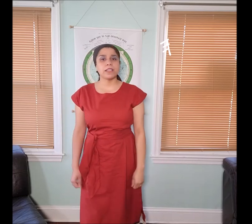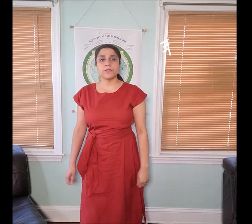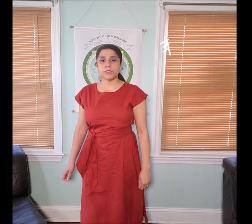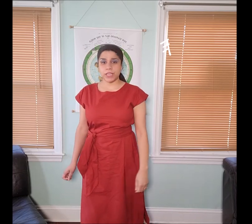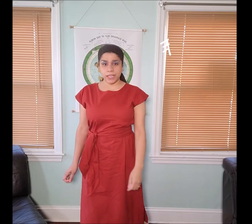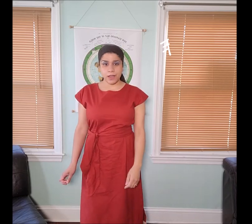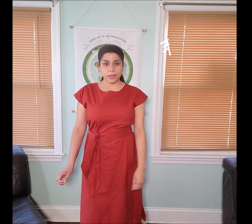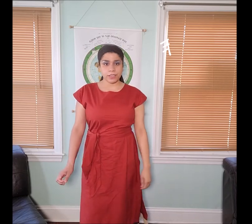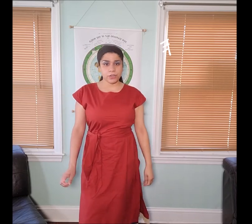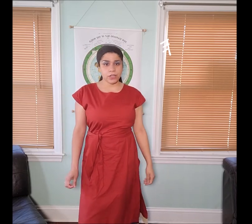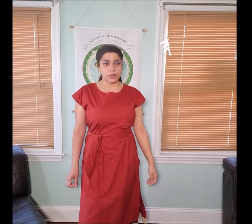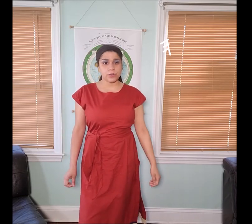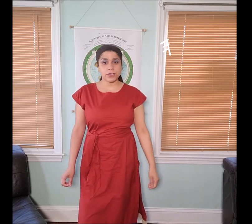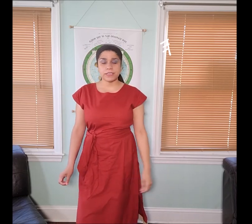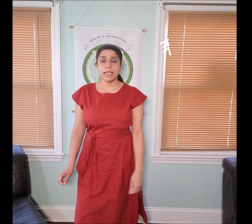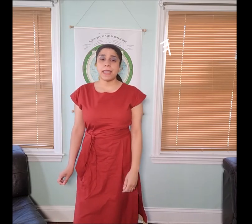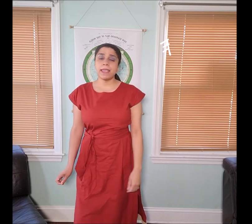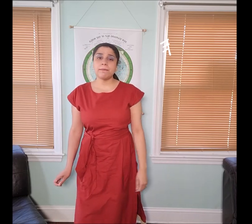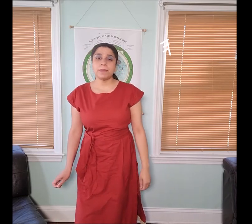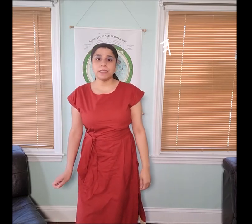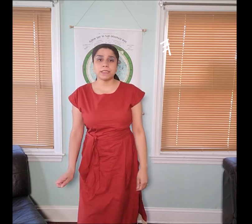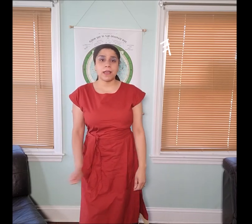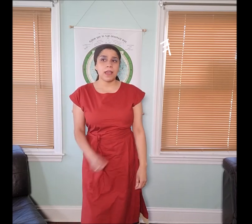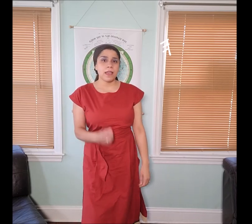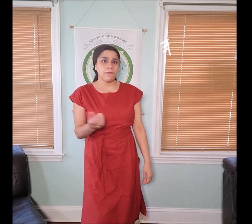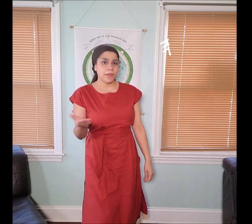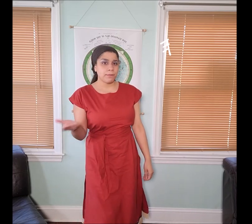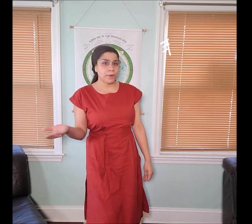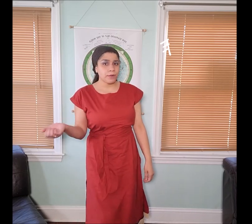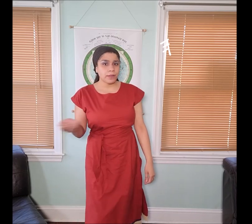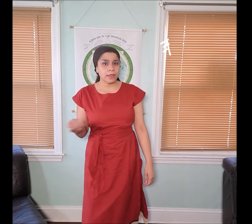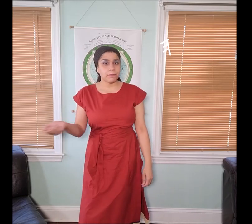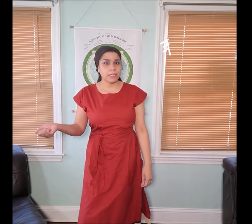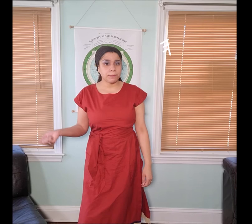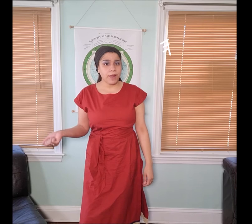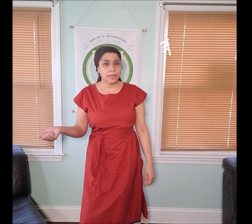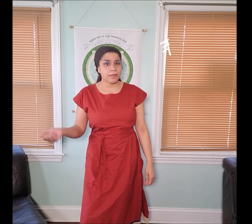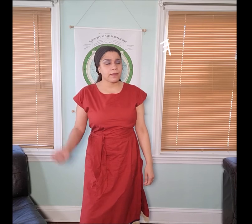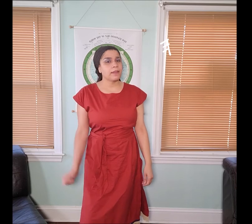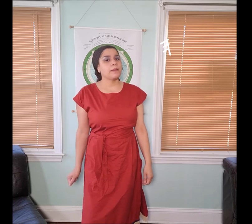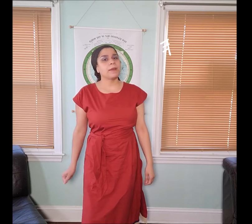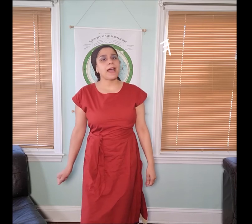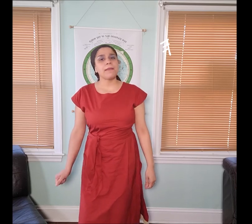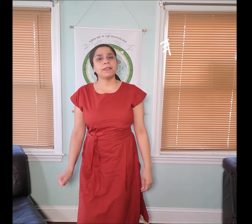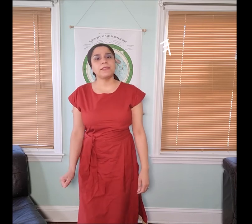if you check it out in a strong concordance, it means vapor, it means breath, but I believe it